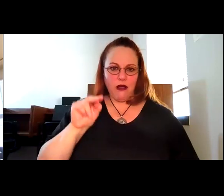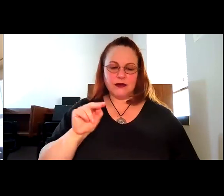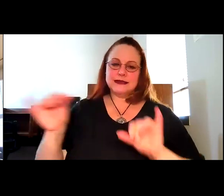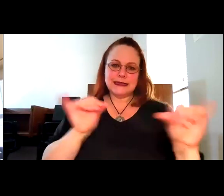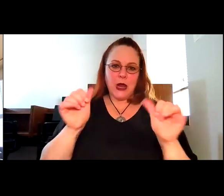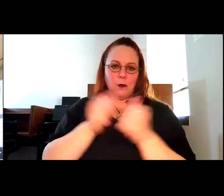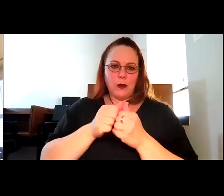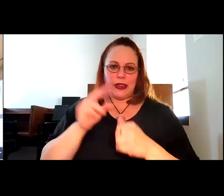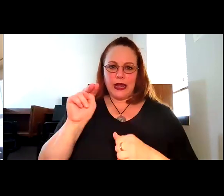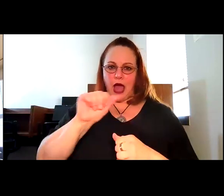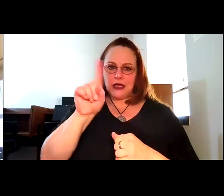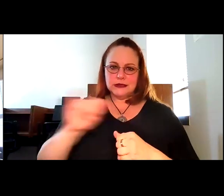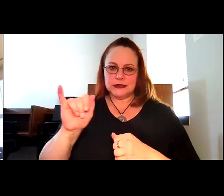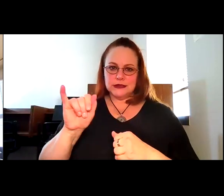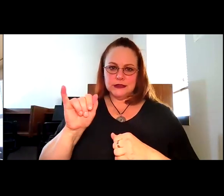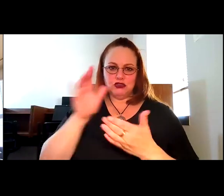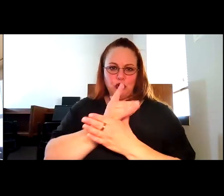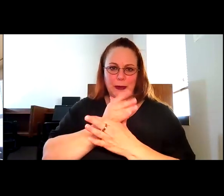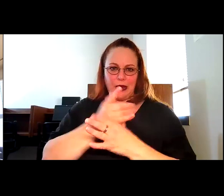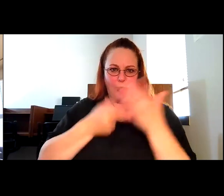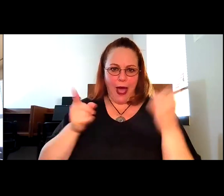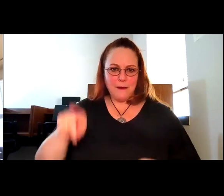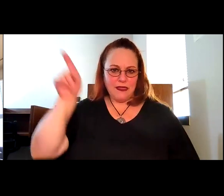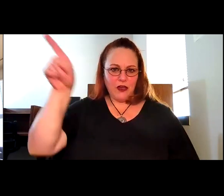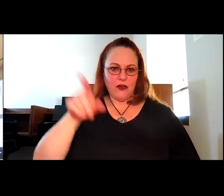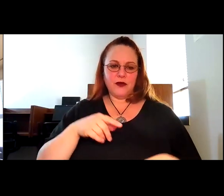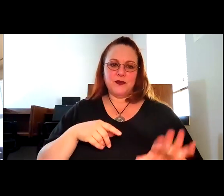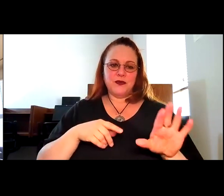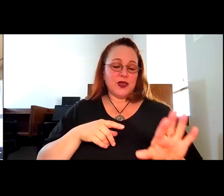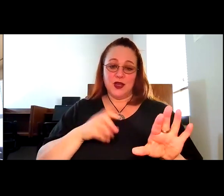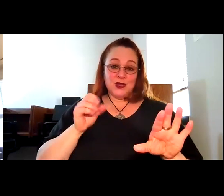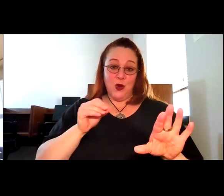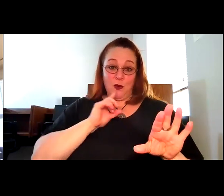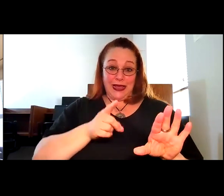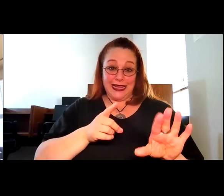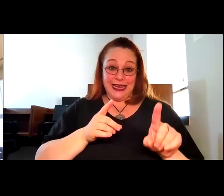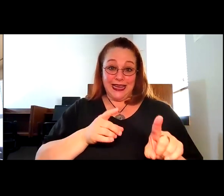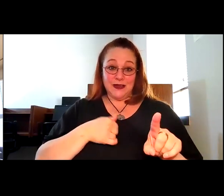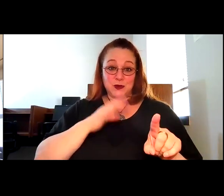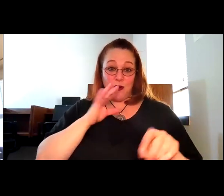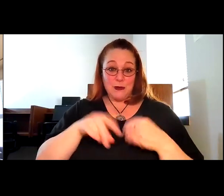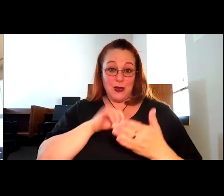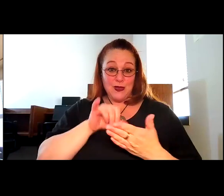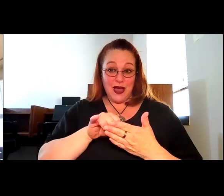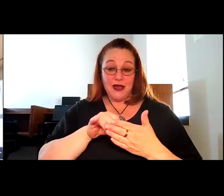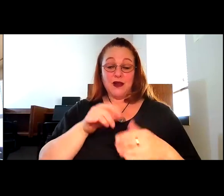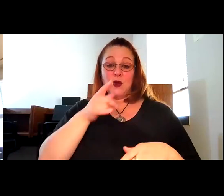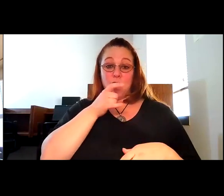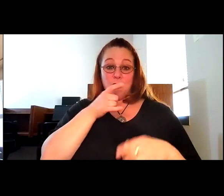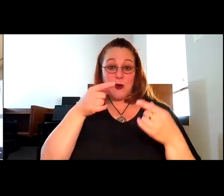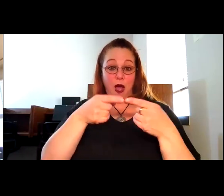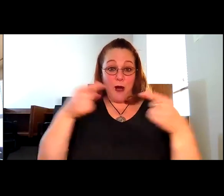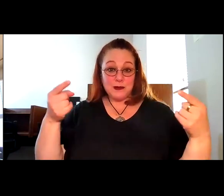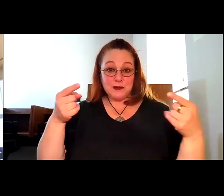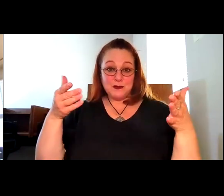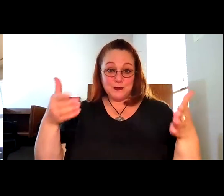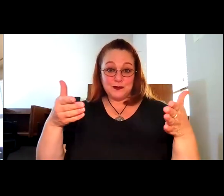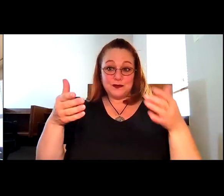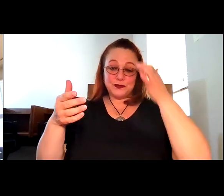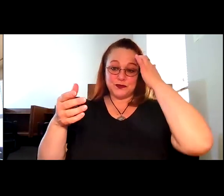Robyn Thomas: and and really I will just sort of end that piece of who the opposition is by saying two things. One is that um.